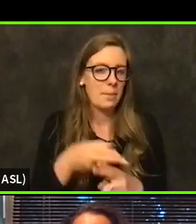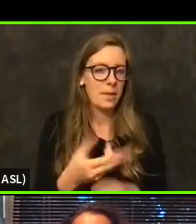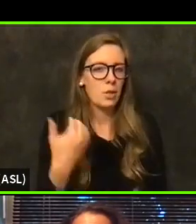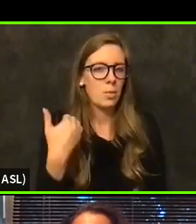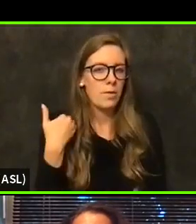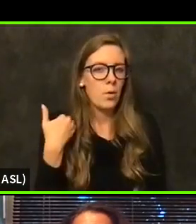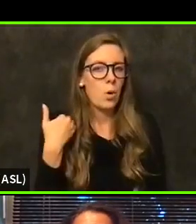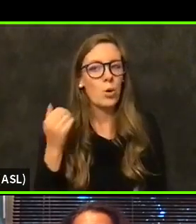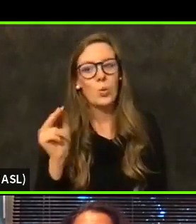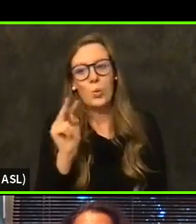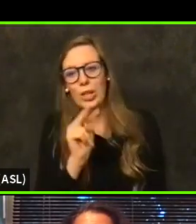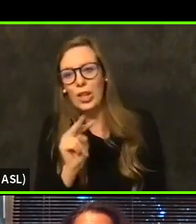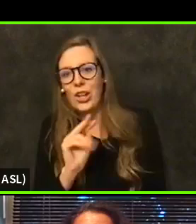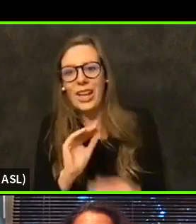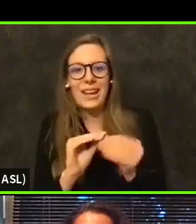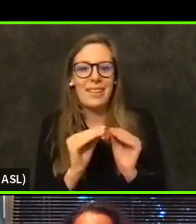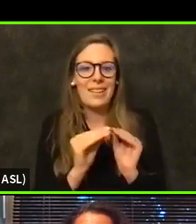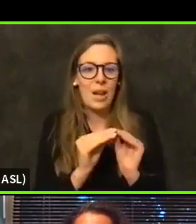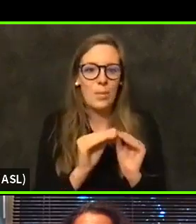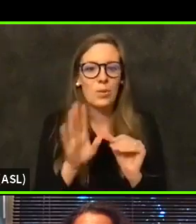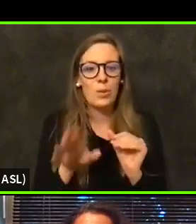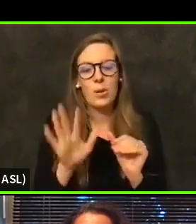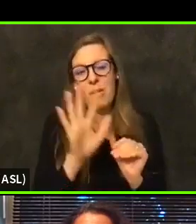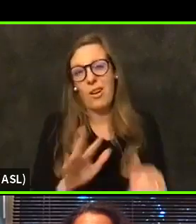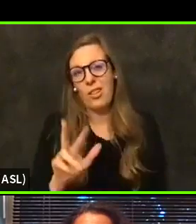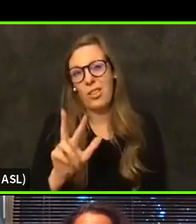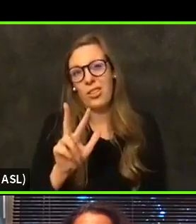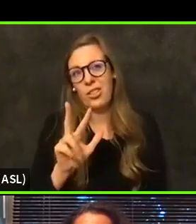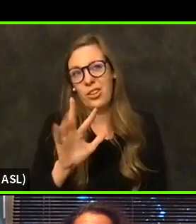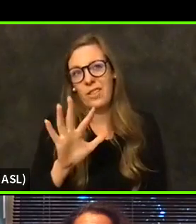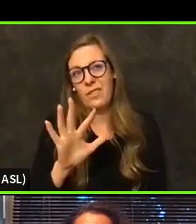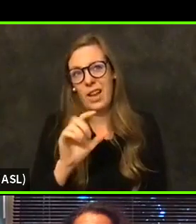the numbers and once we get to roughly thirty five to 40 percent of our over 70